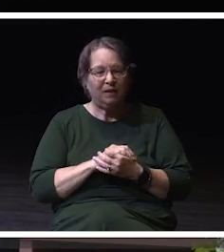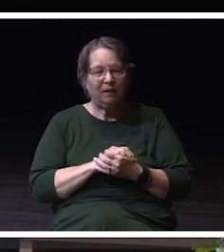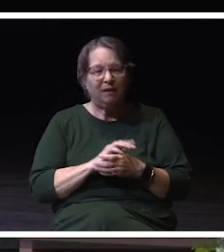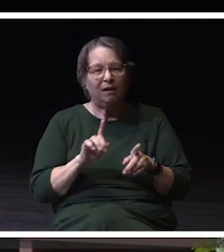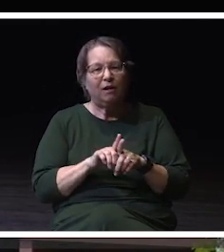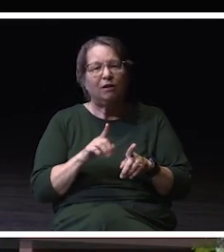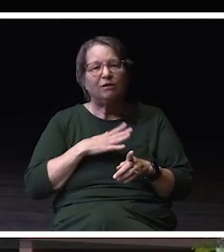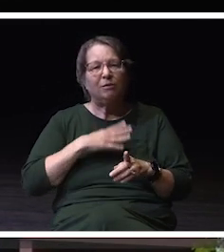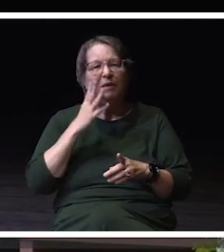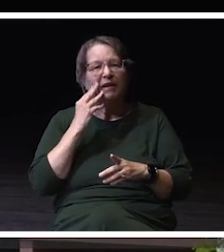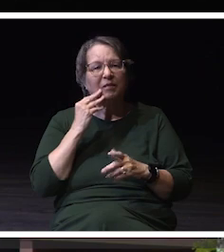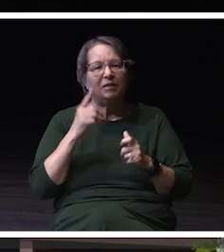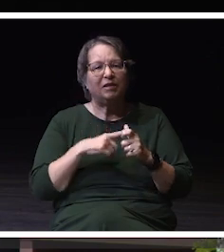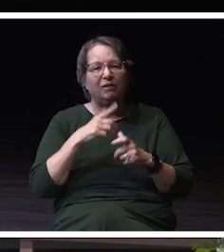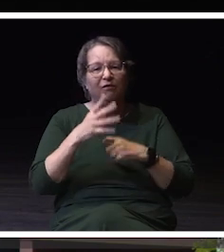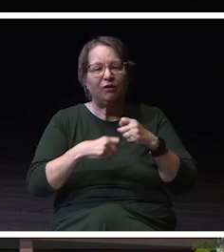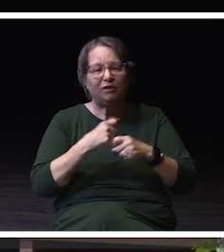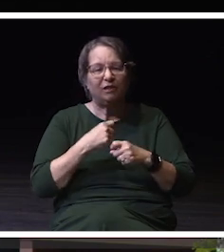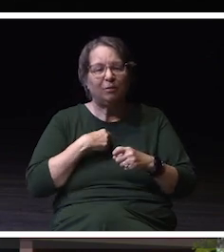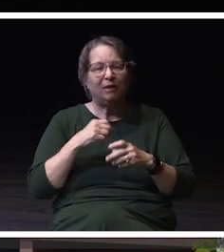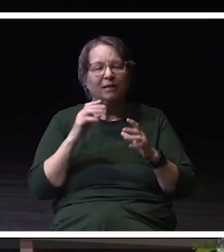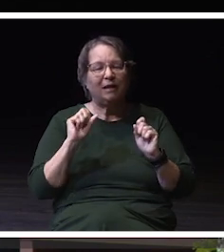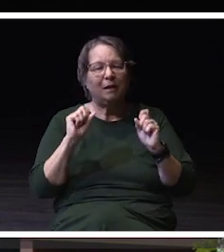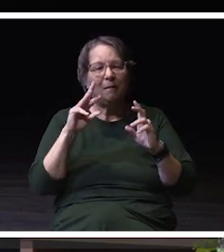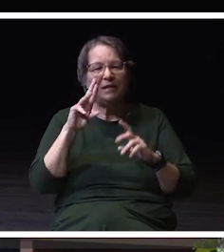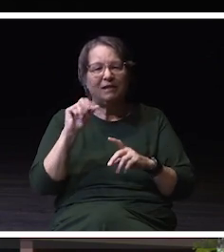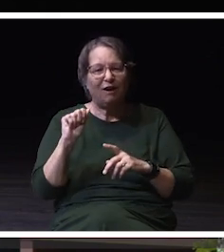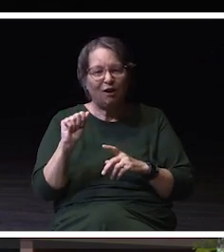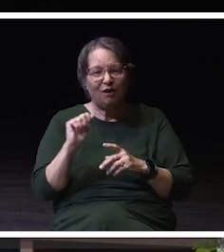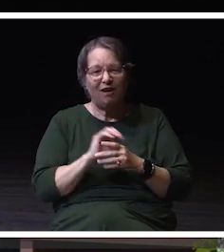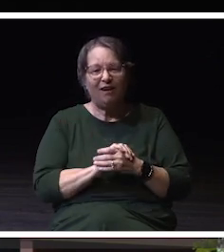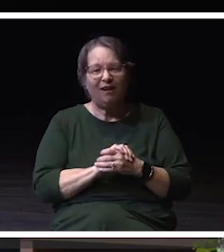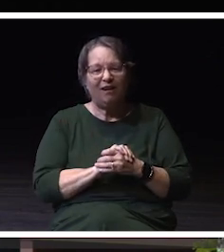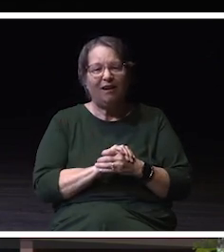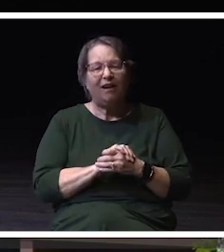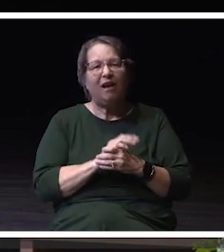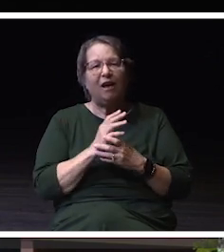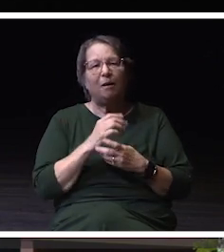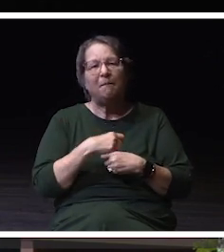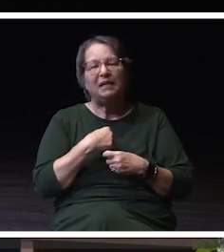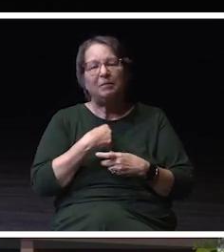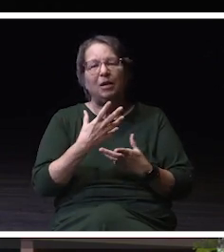first year with an amazing RA which led me to being an RA. I saw the community he was able to build